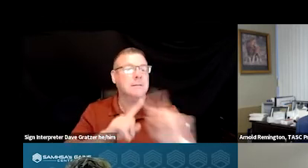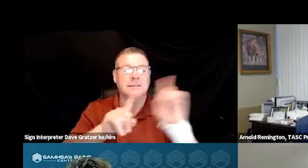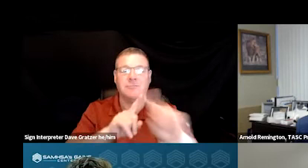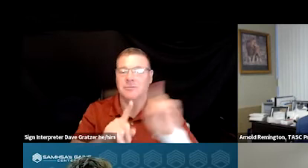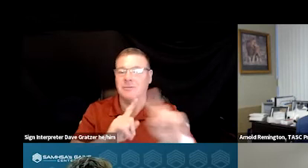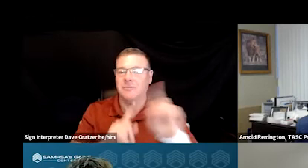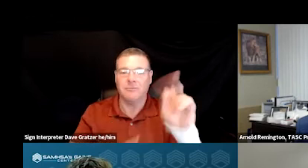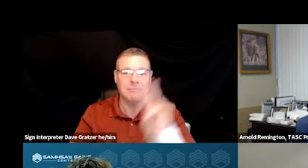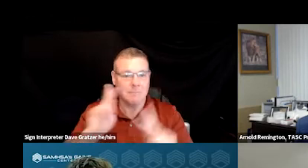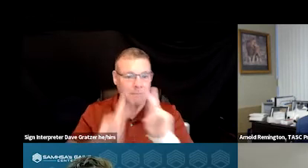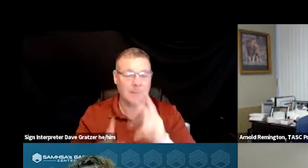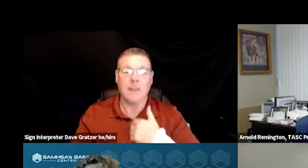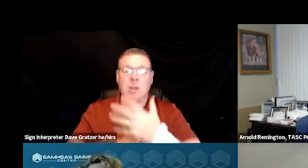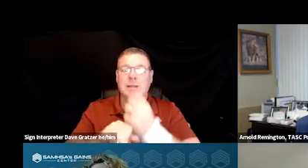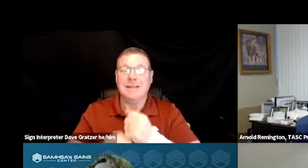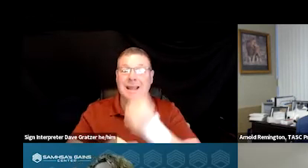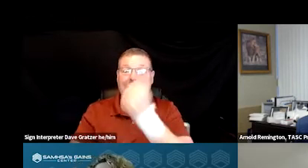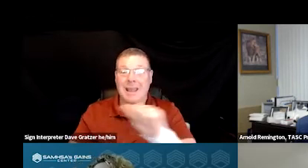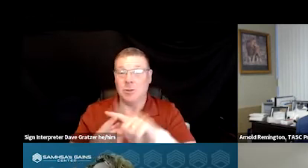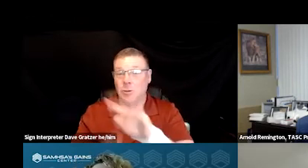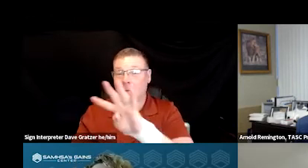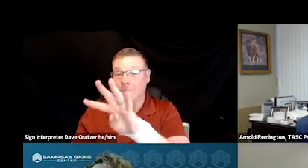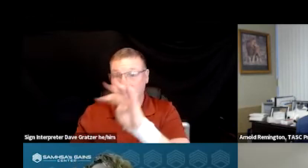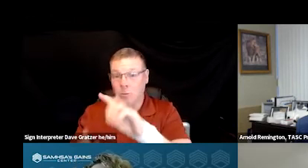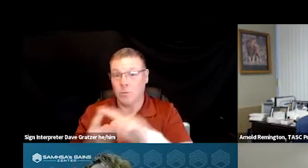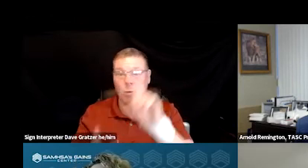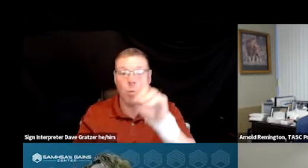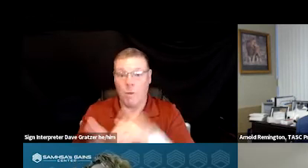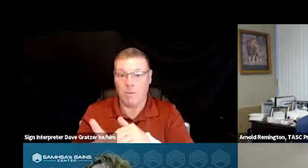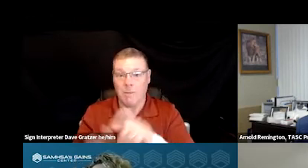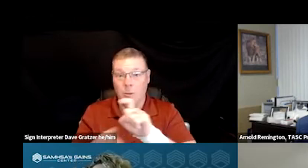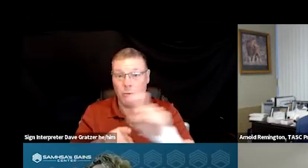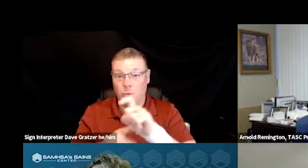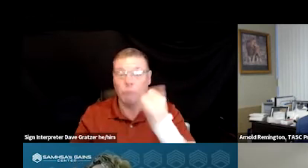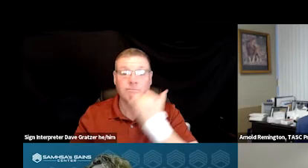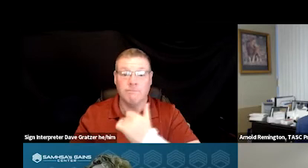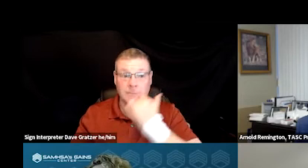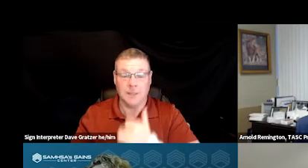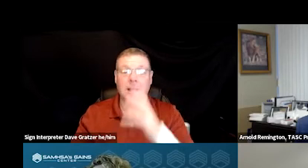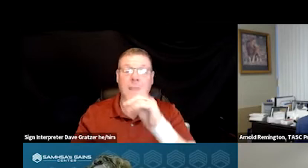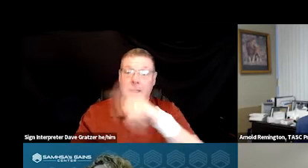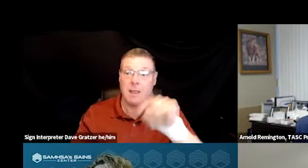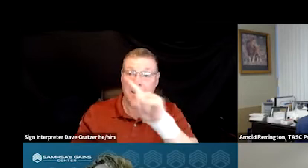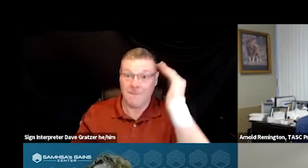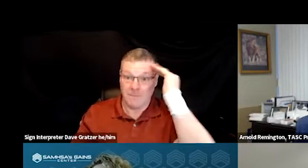We're receiving anywhere between 400 and 1000 calls a day. And those of you who familiar with call centers,